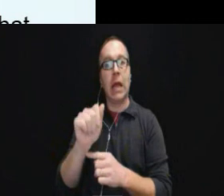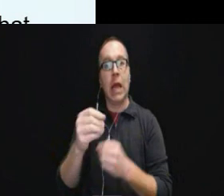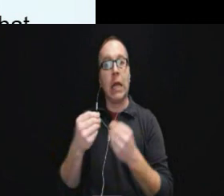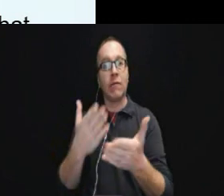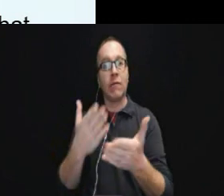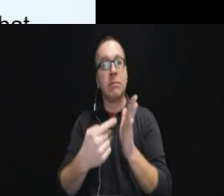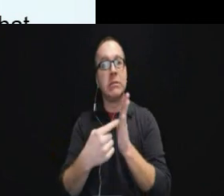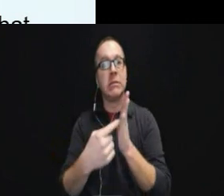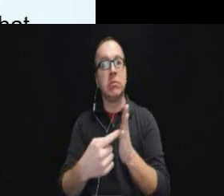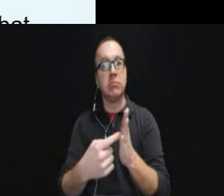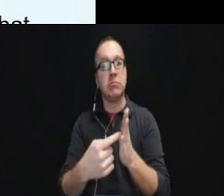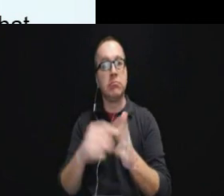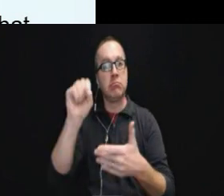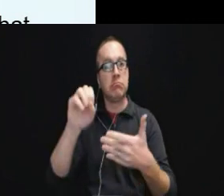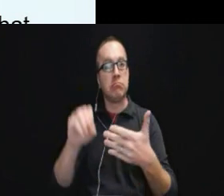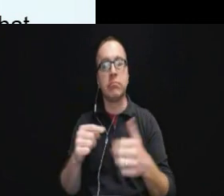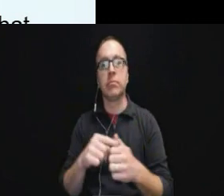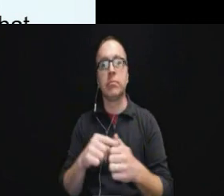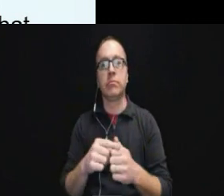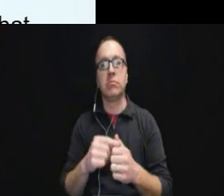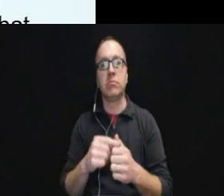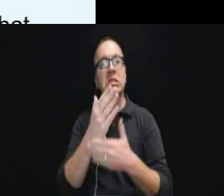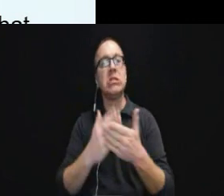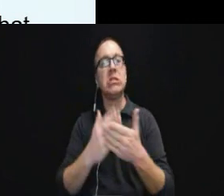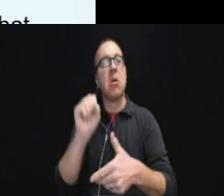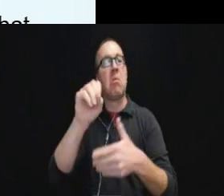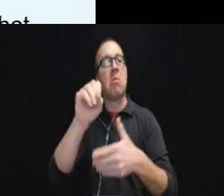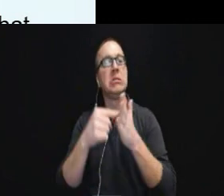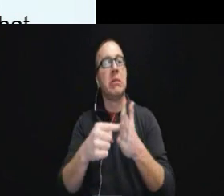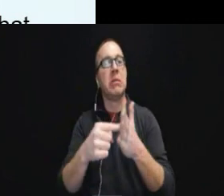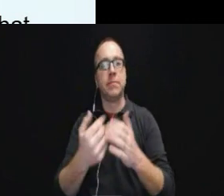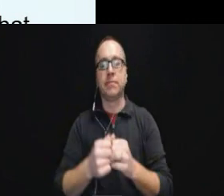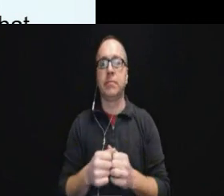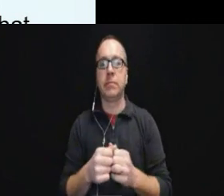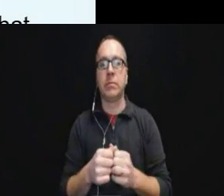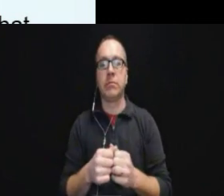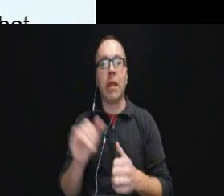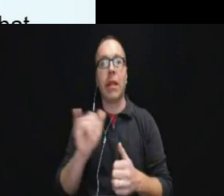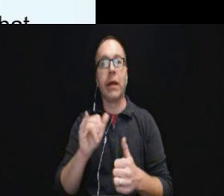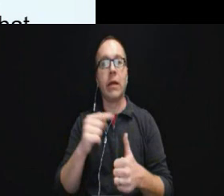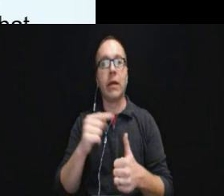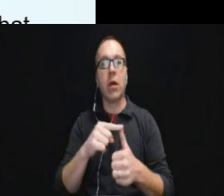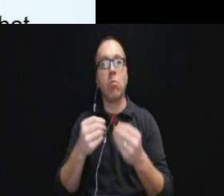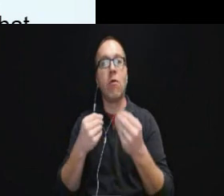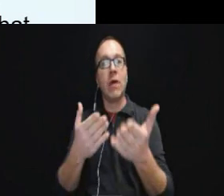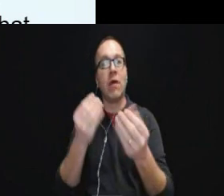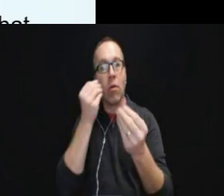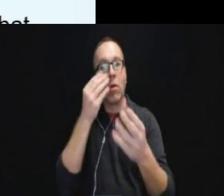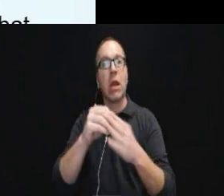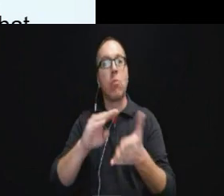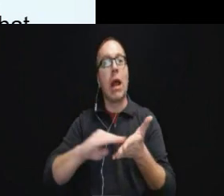And just to name a few of the examples, things like providing information in Braille or in